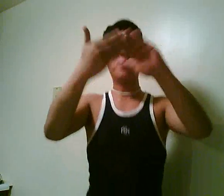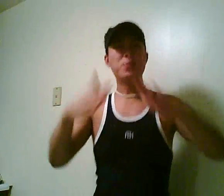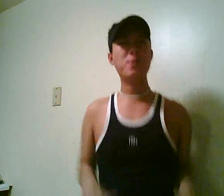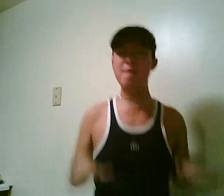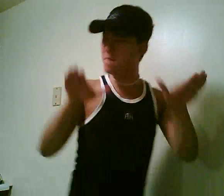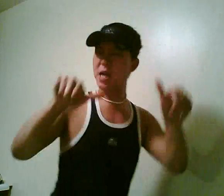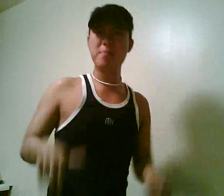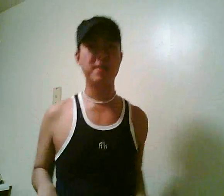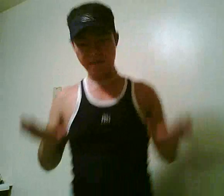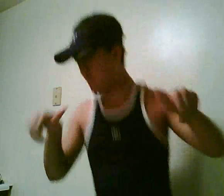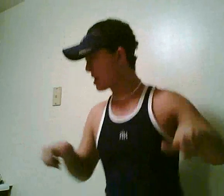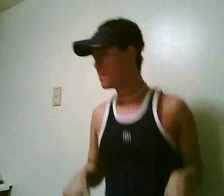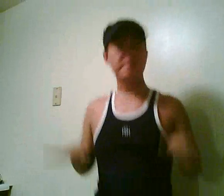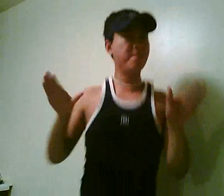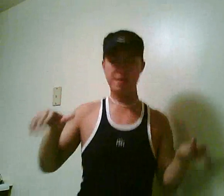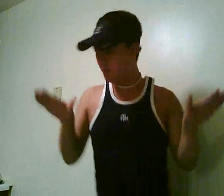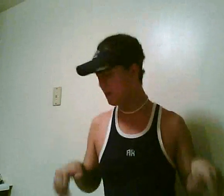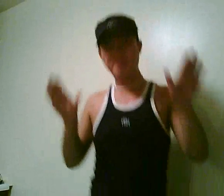Fab, fab, fab, fab, fab!